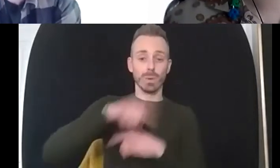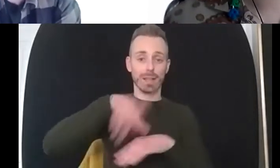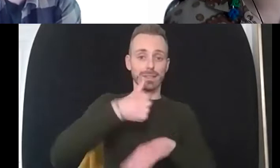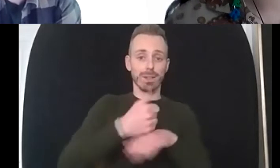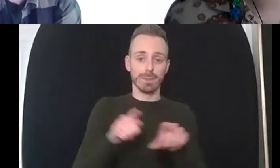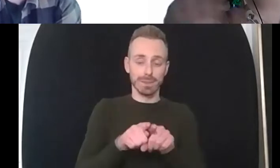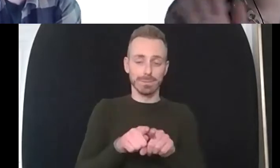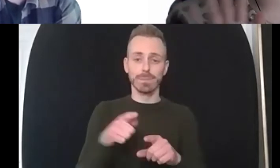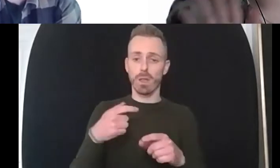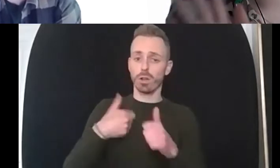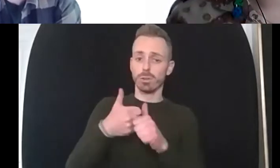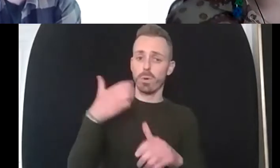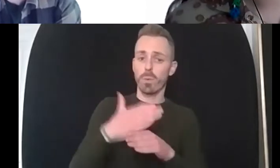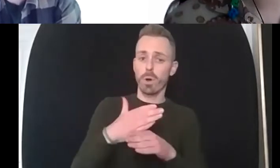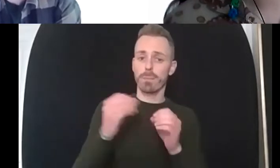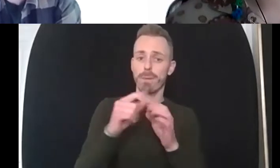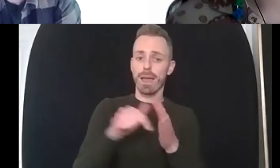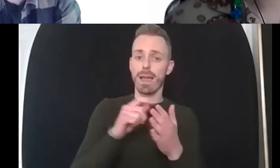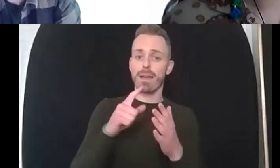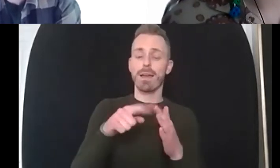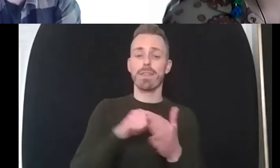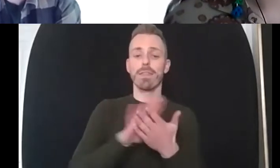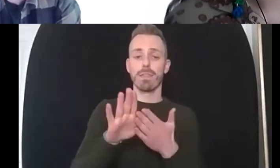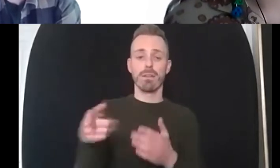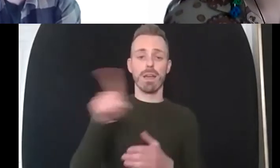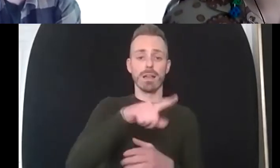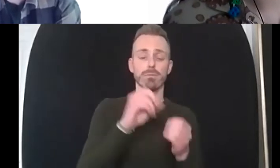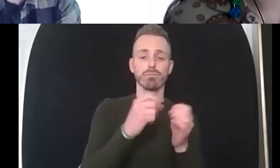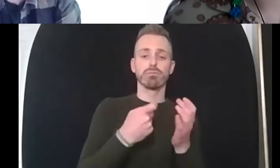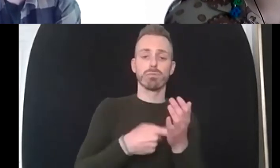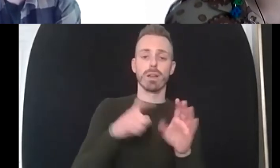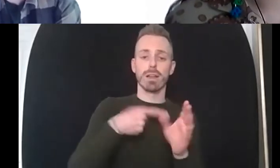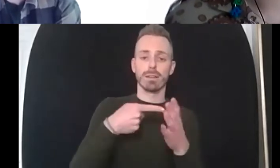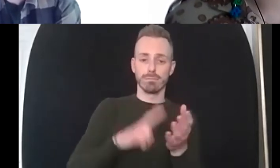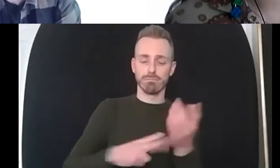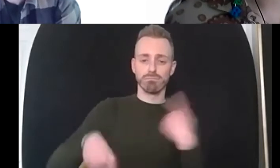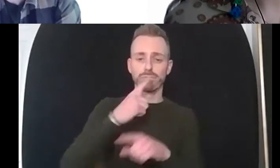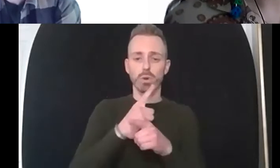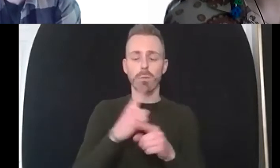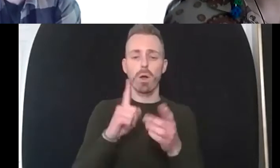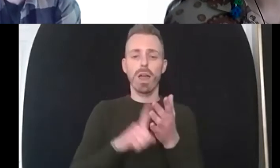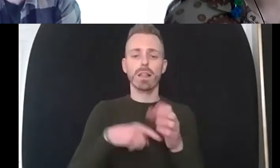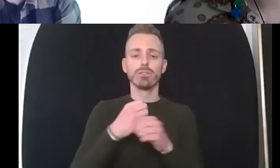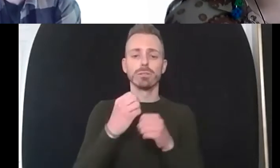and brian about how we as lgbtq plus people can be resilient and how self-acceptance in environment